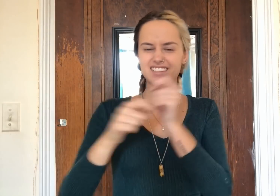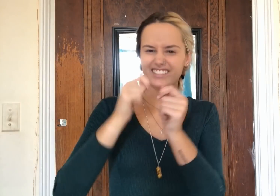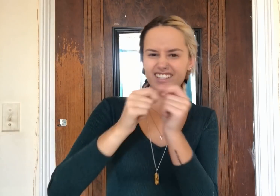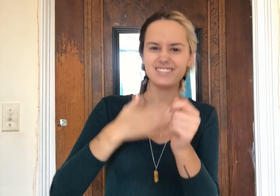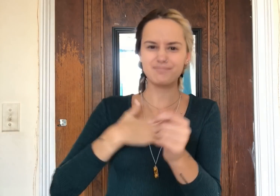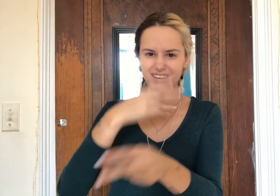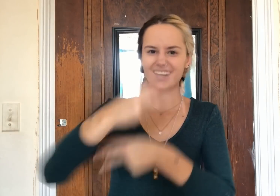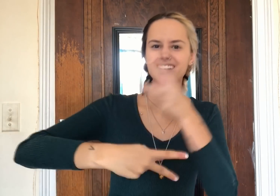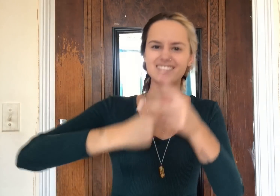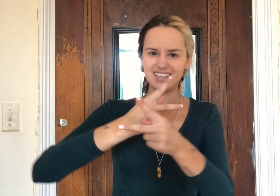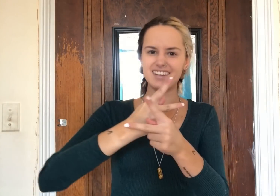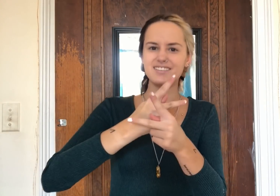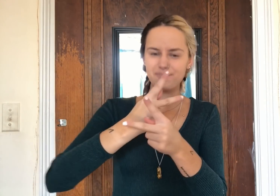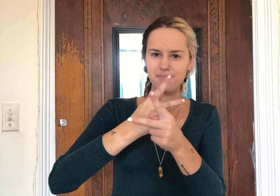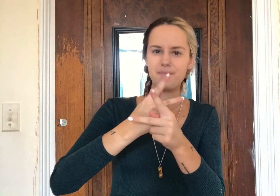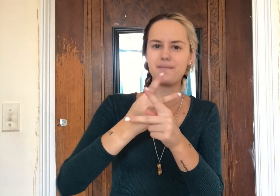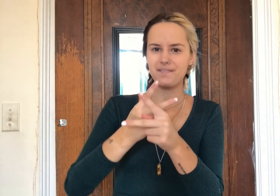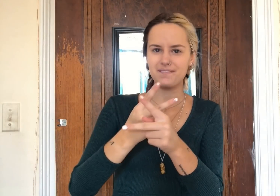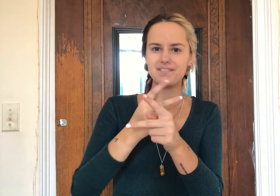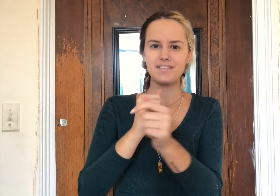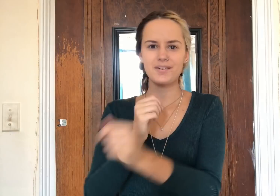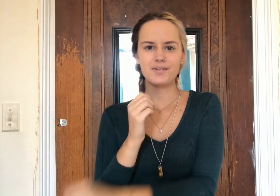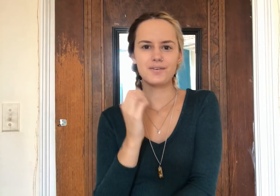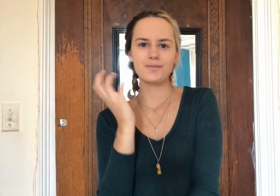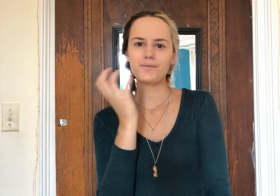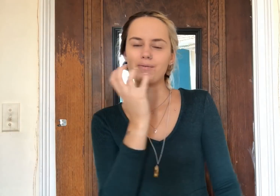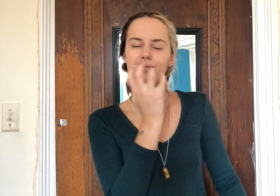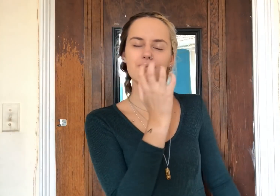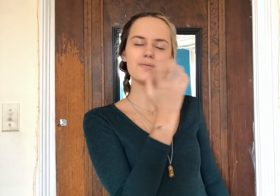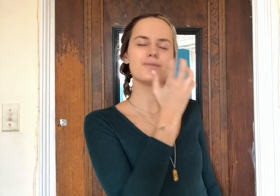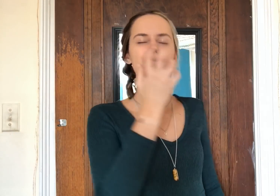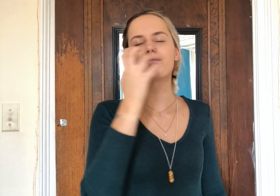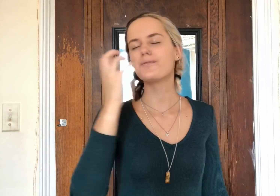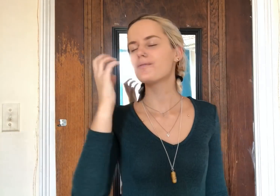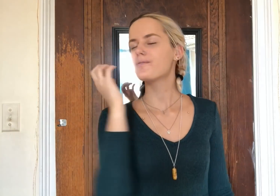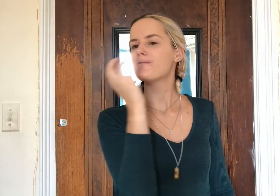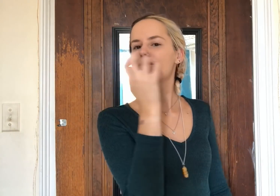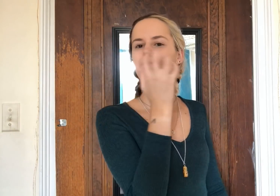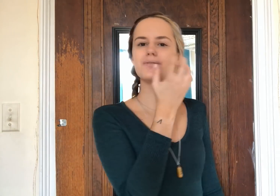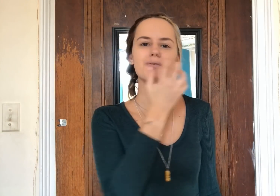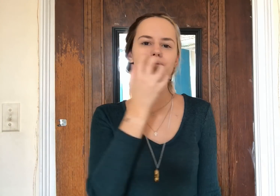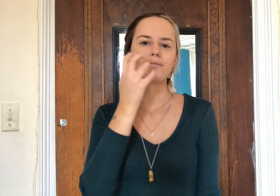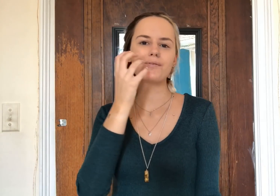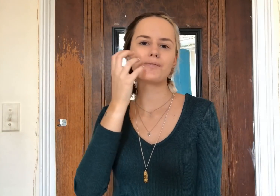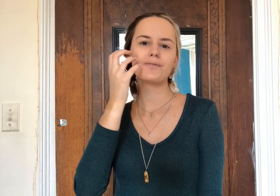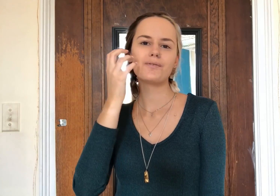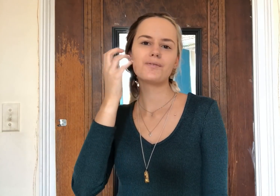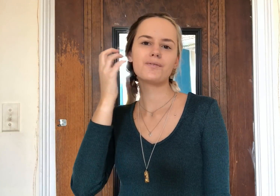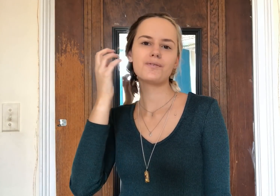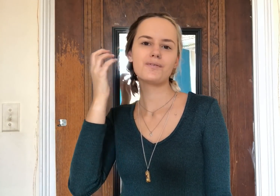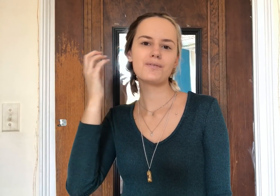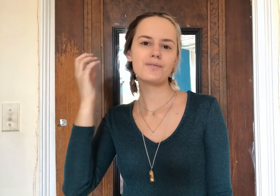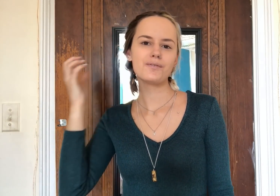You're, You're, You're just my type. ooooooh